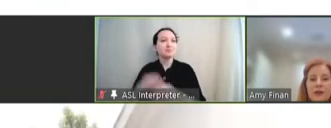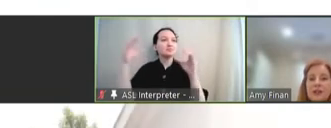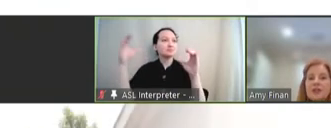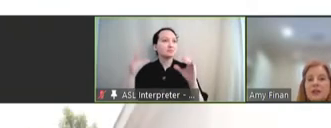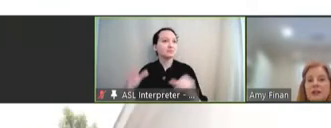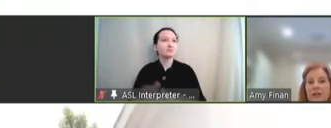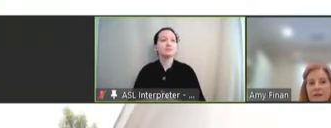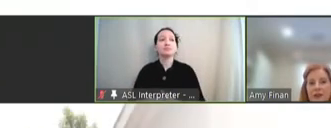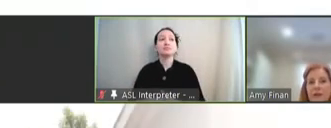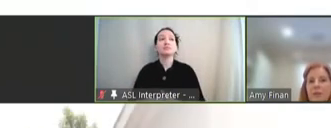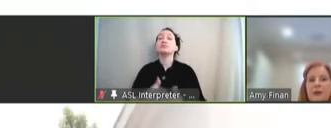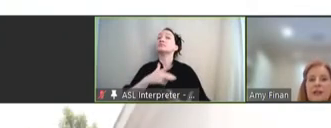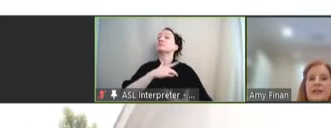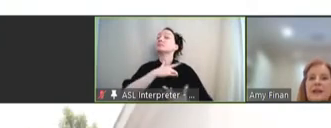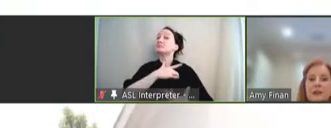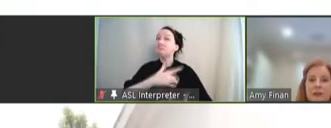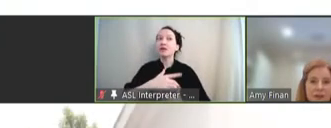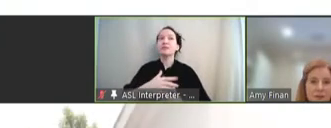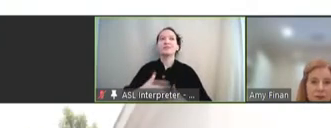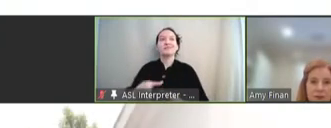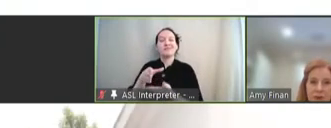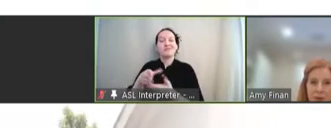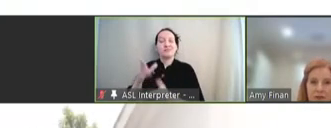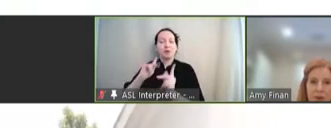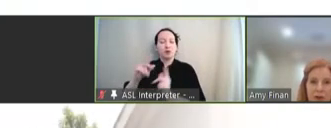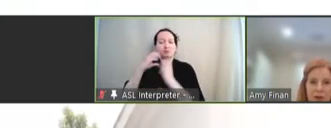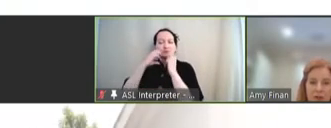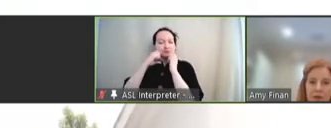Traditionally, the component stakeholders of the public-private partnerships are